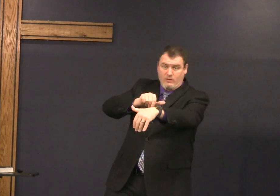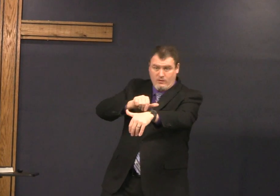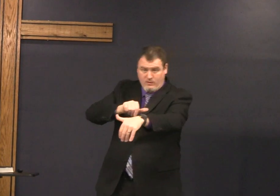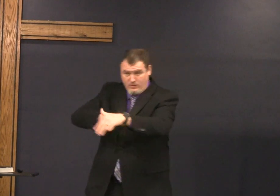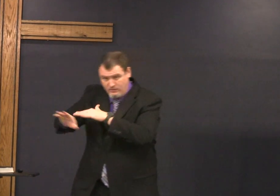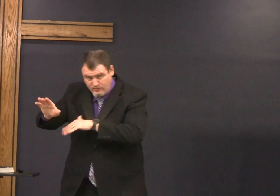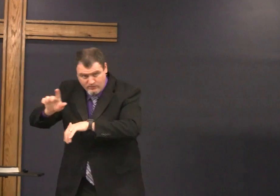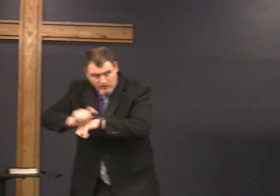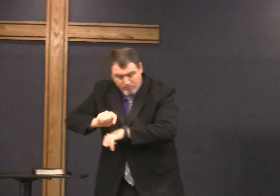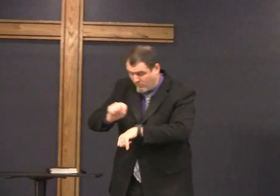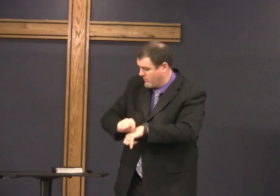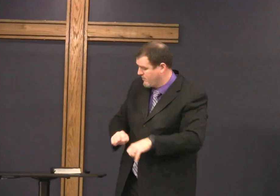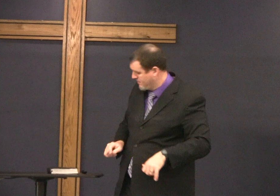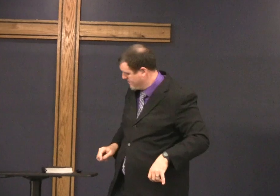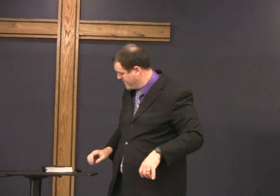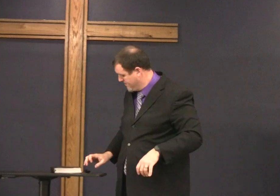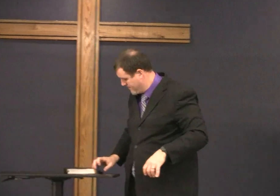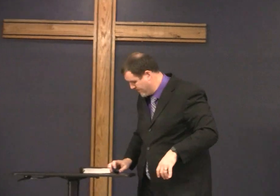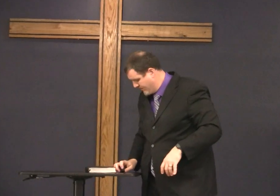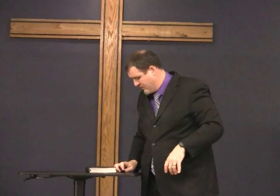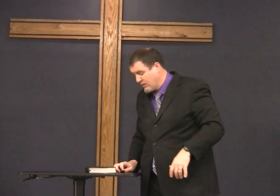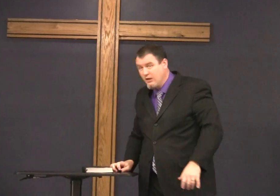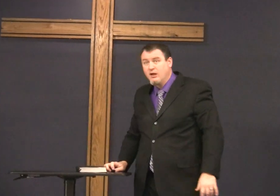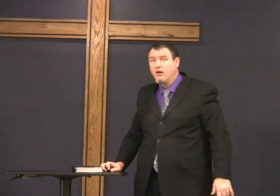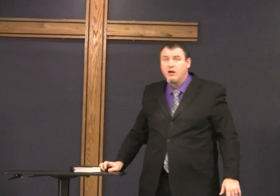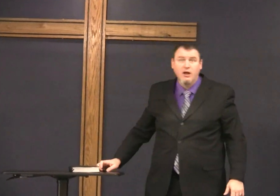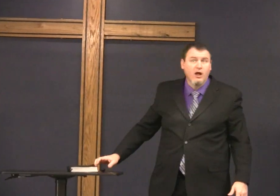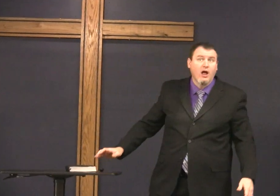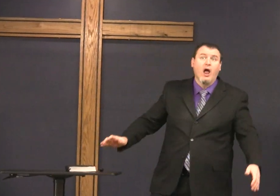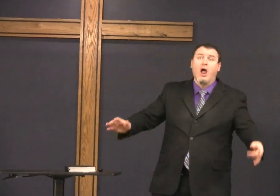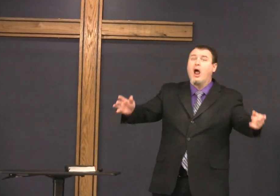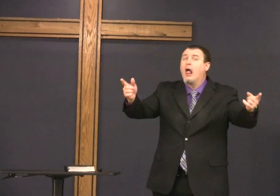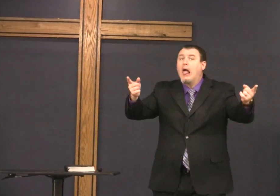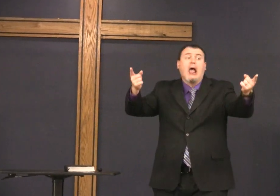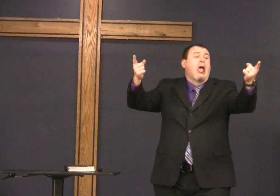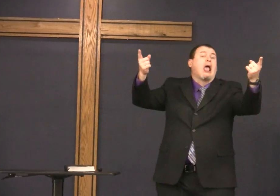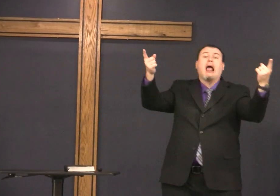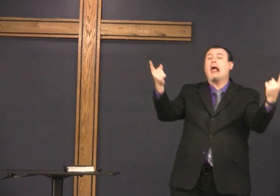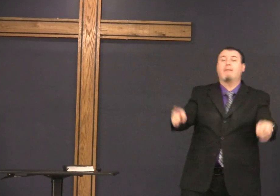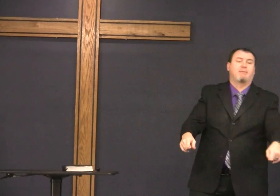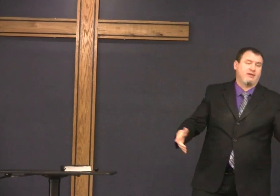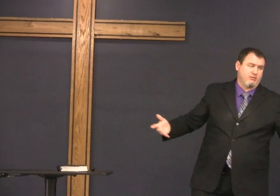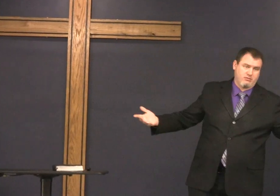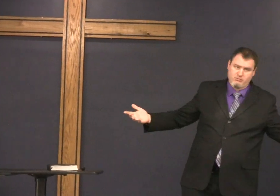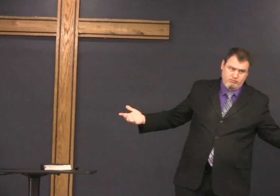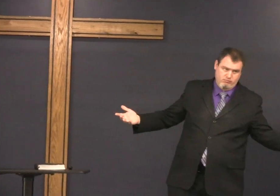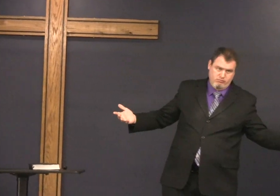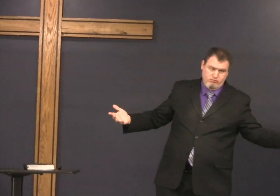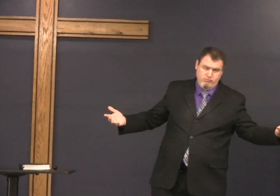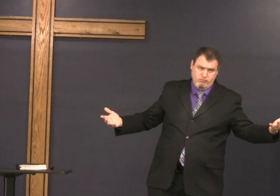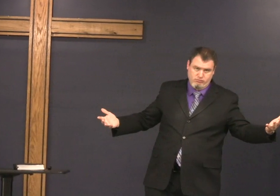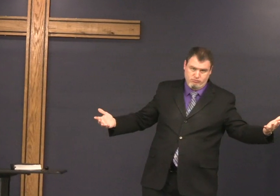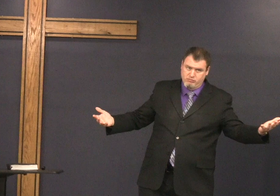now they arrived at the temple and entered the courts and what happened